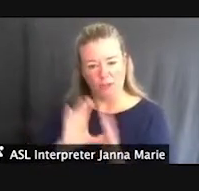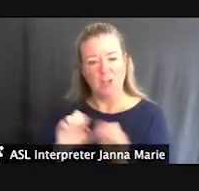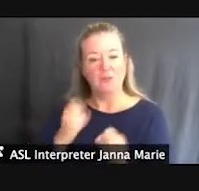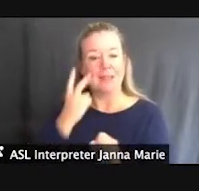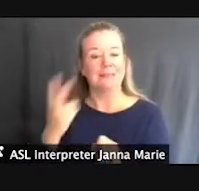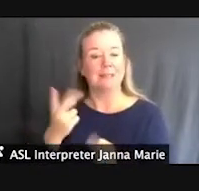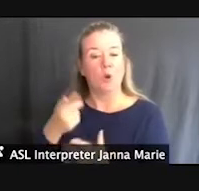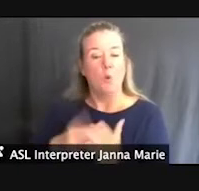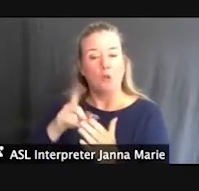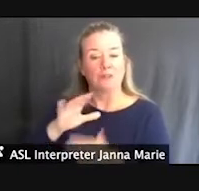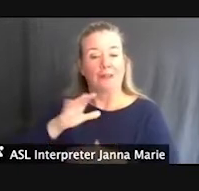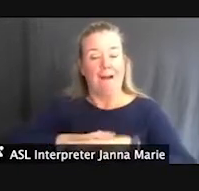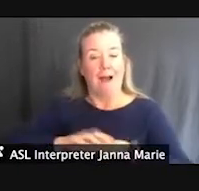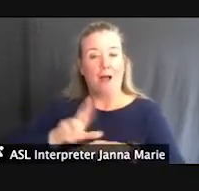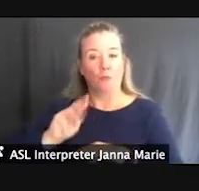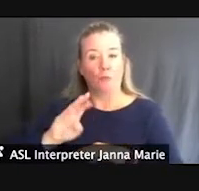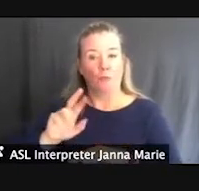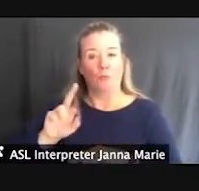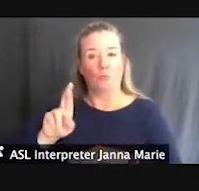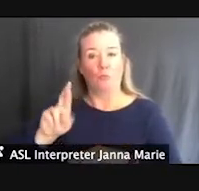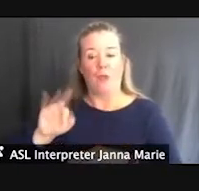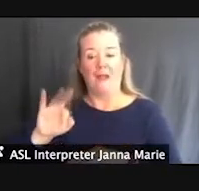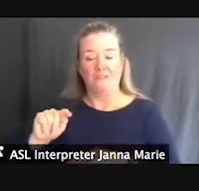So, you have kind of multiple views whether you want to look out from the raft into the